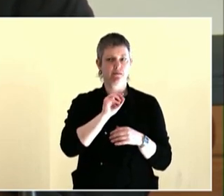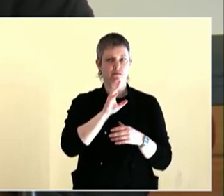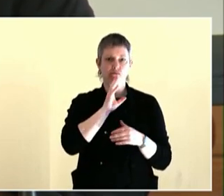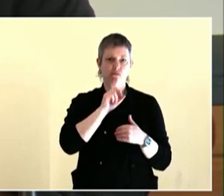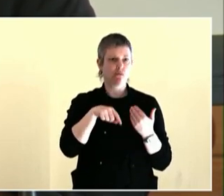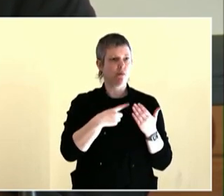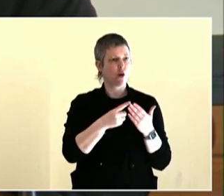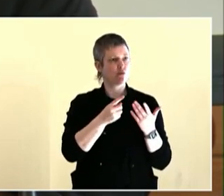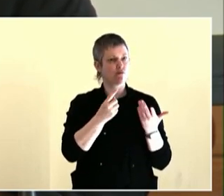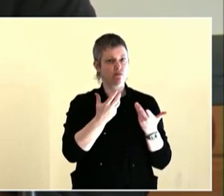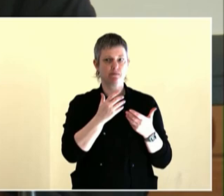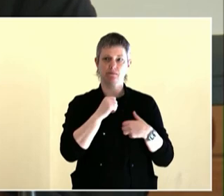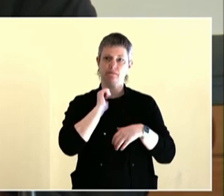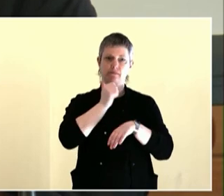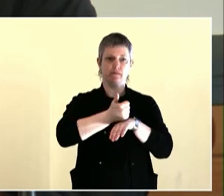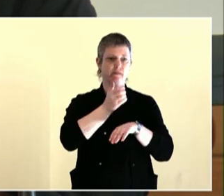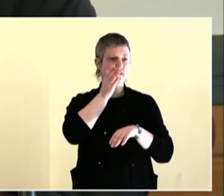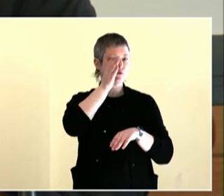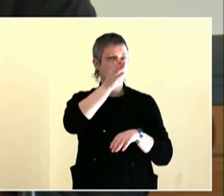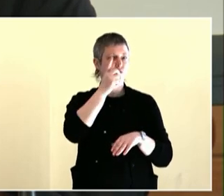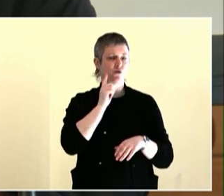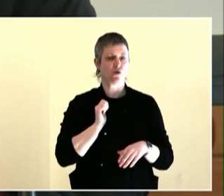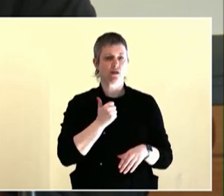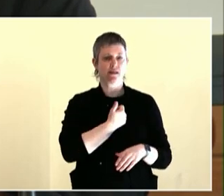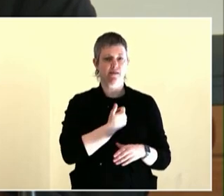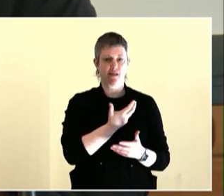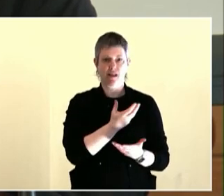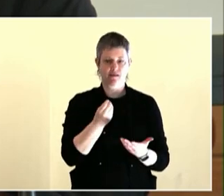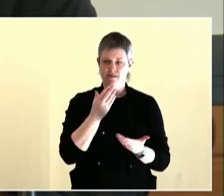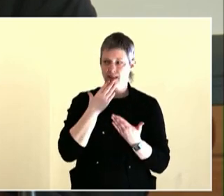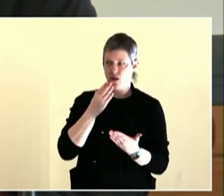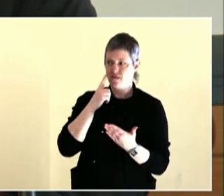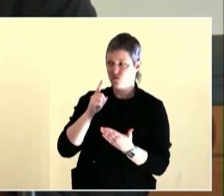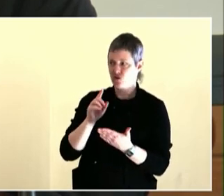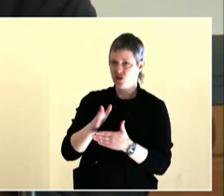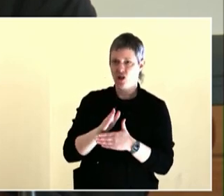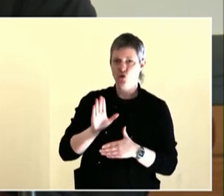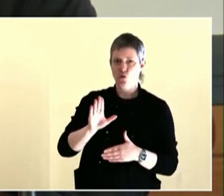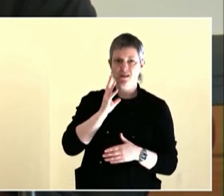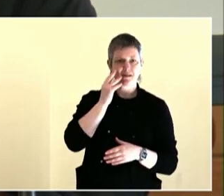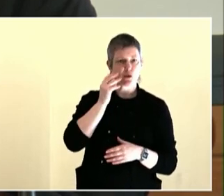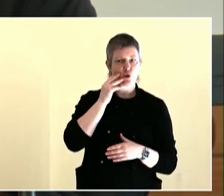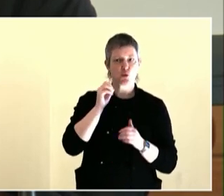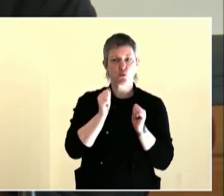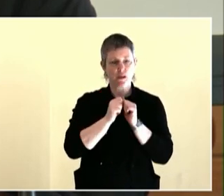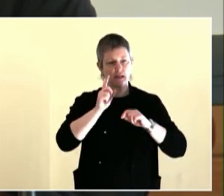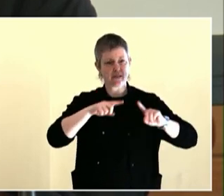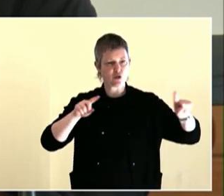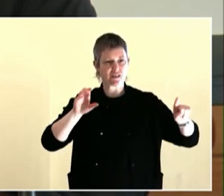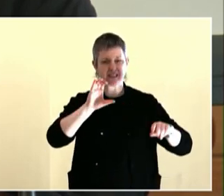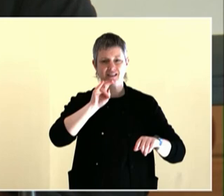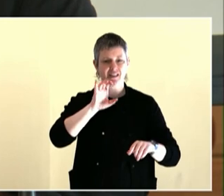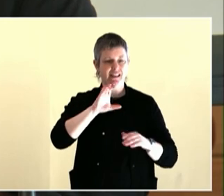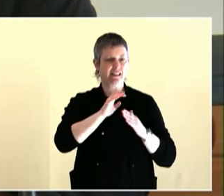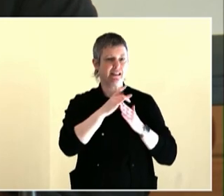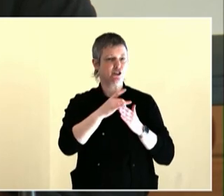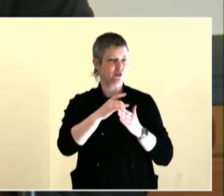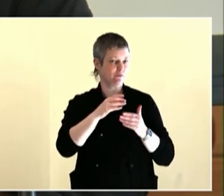done because I was so passionate about the work, but it shouldn't be like that. Folks who are engaged in the